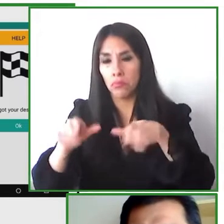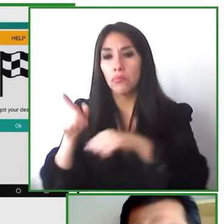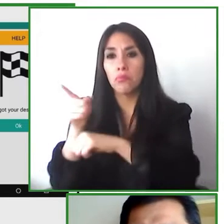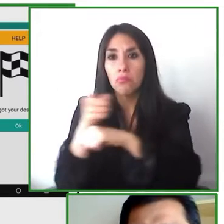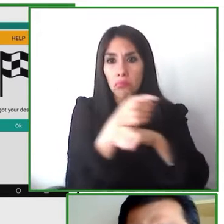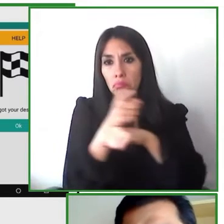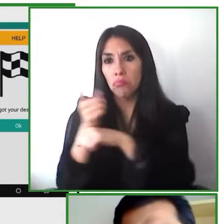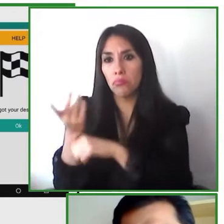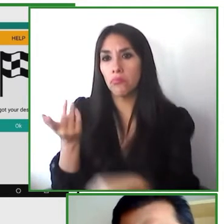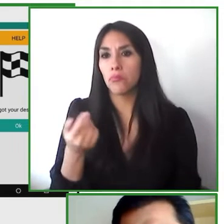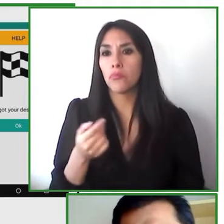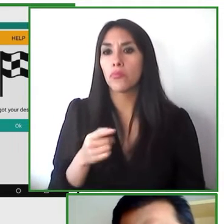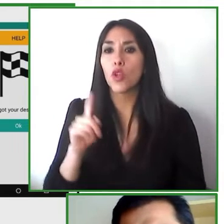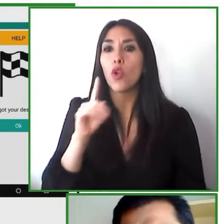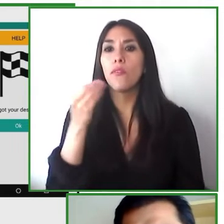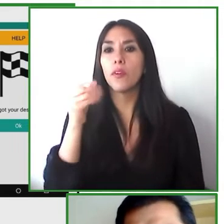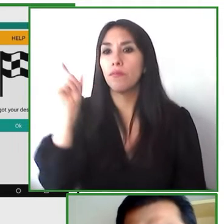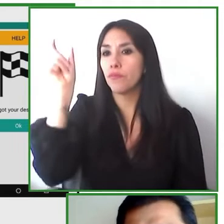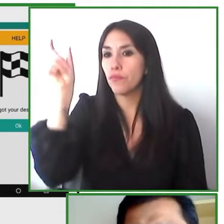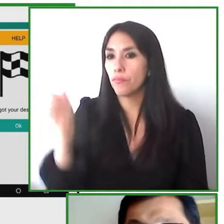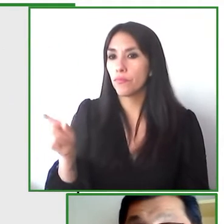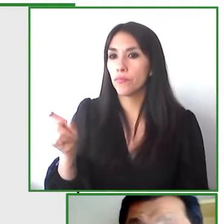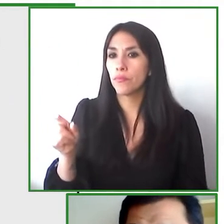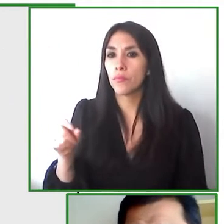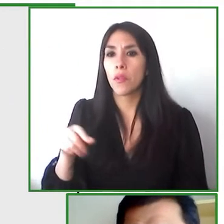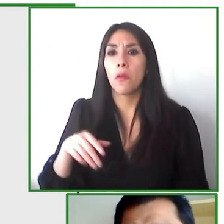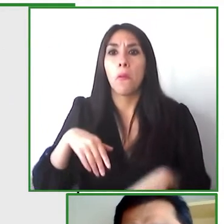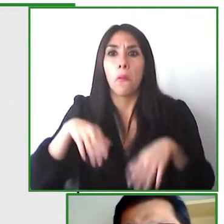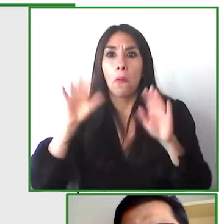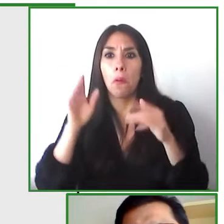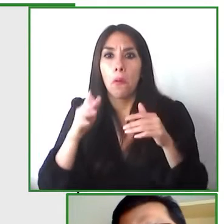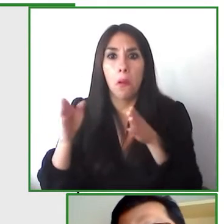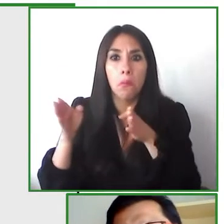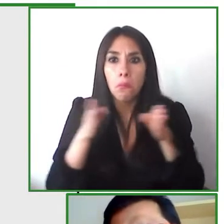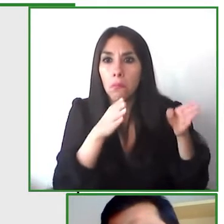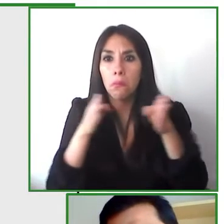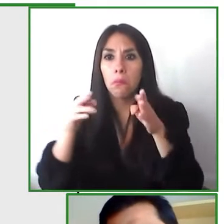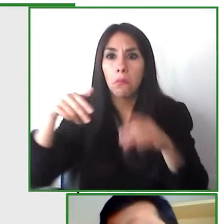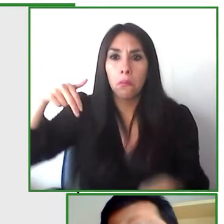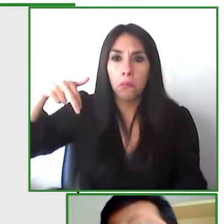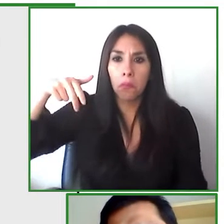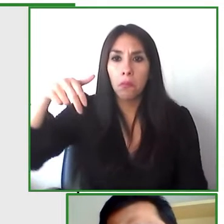journey and so we can see if they're having any issues